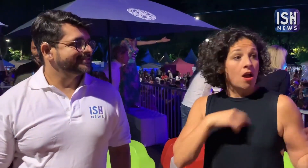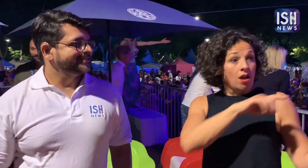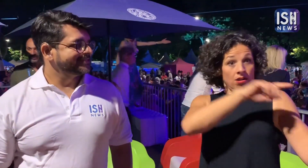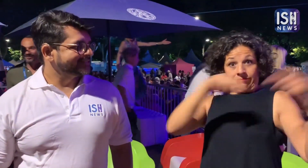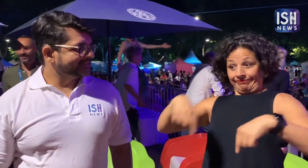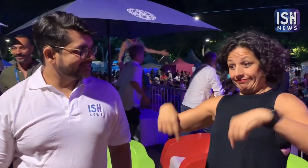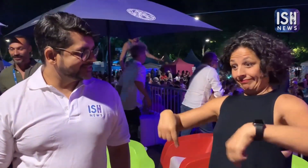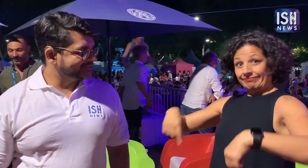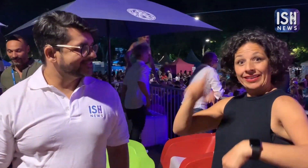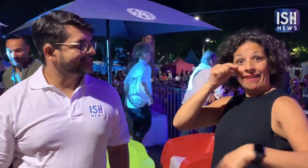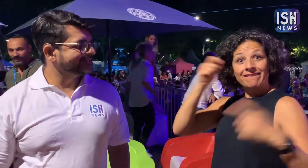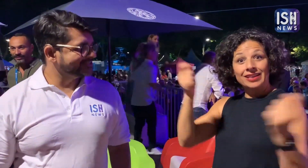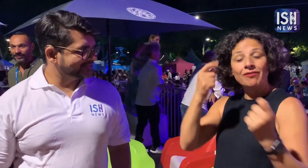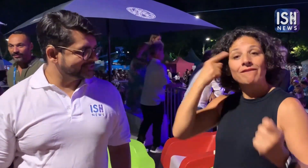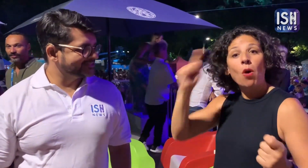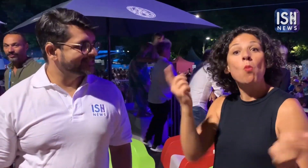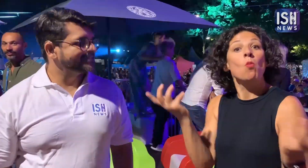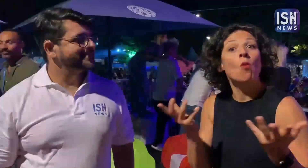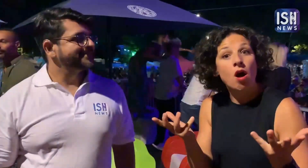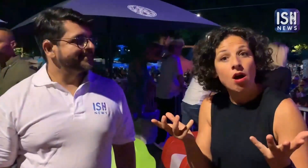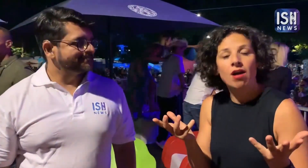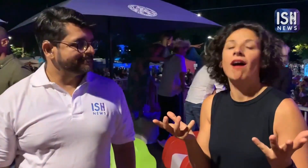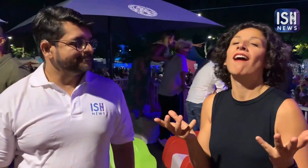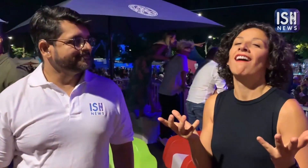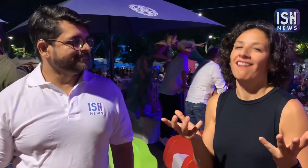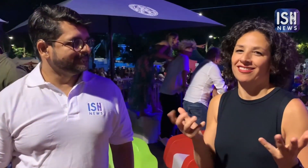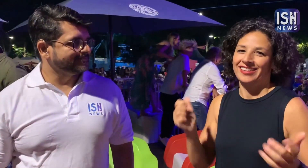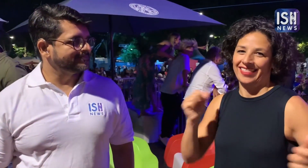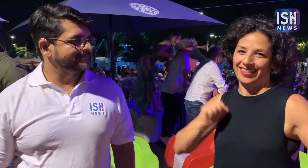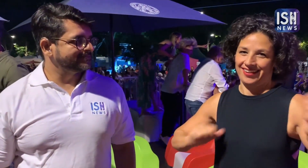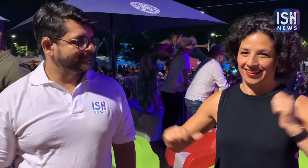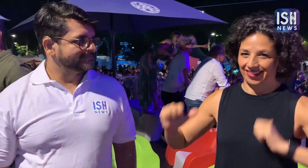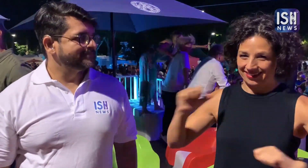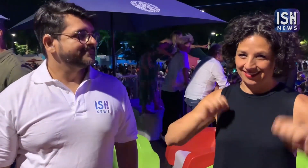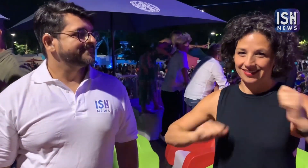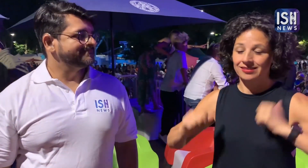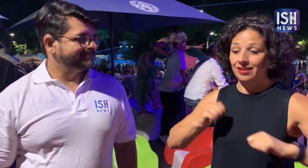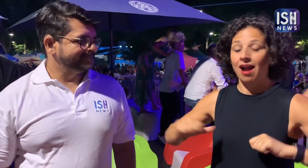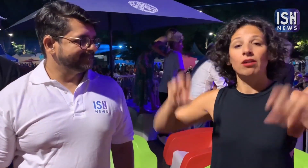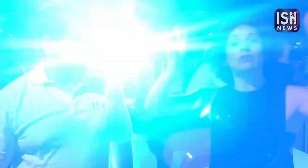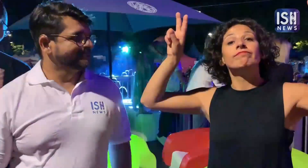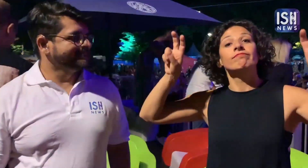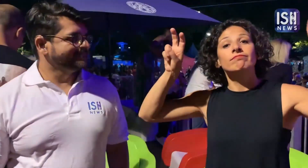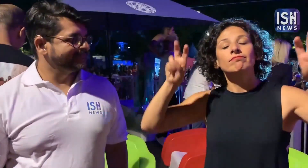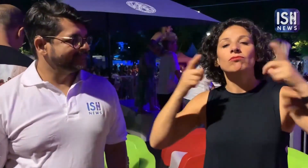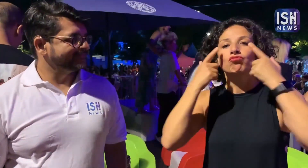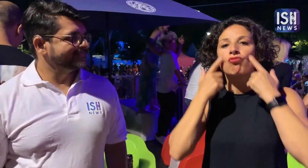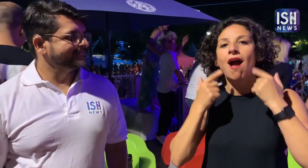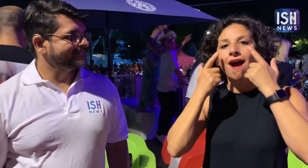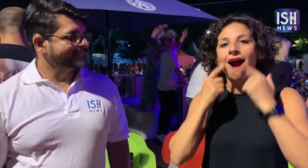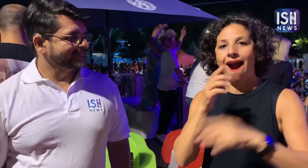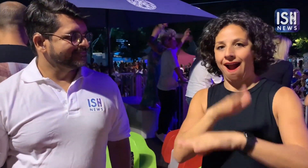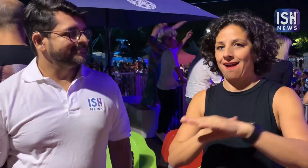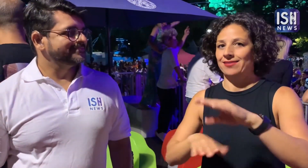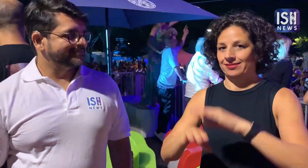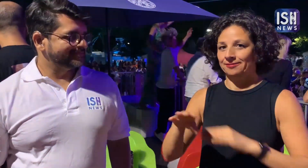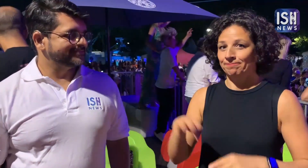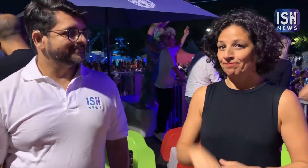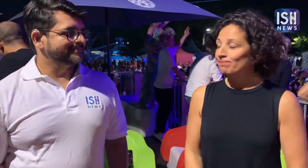I have come to this festival for a performance titled "Crying hands"